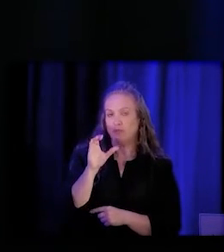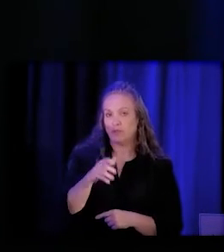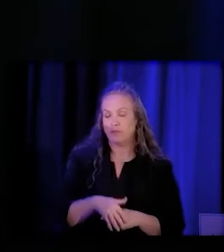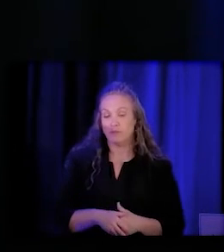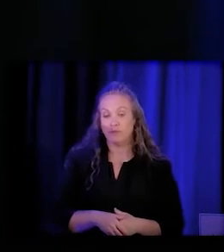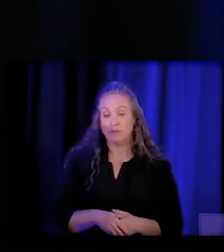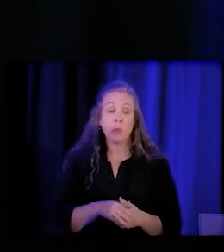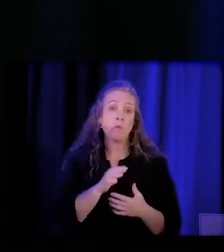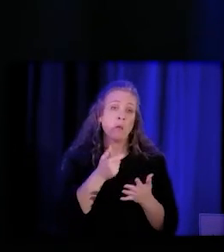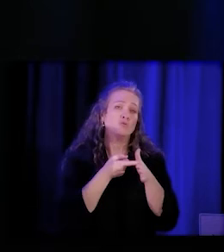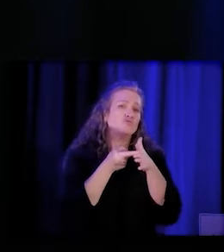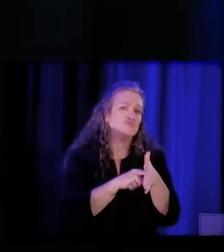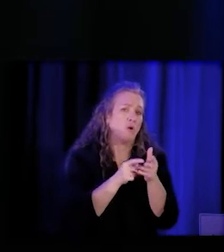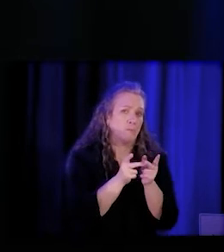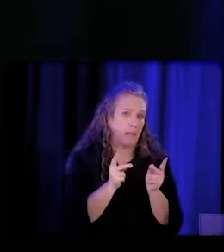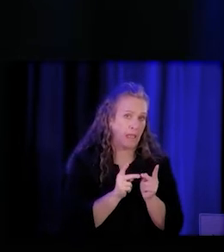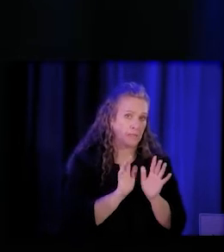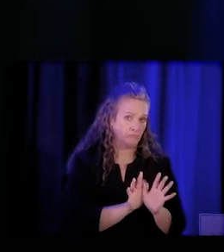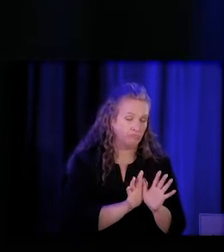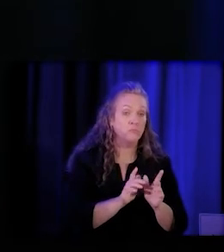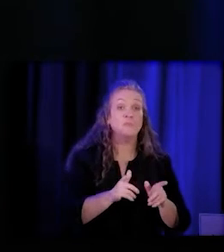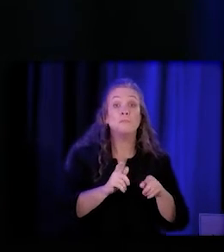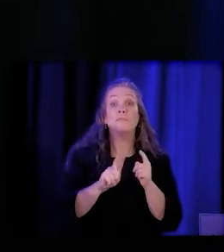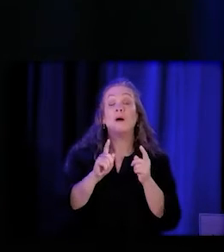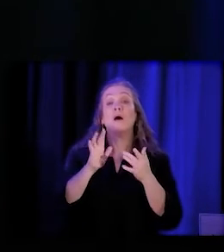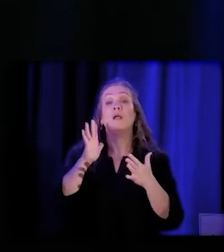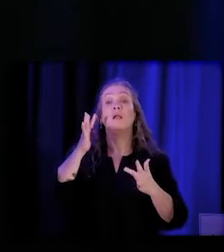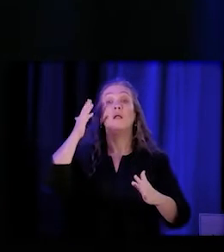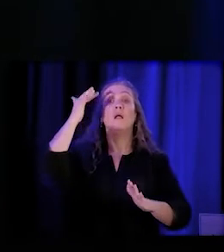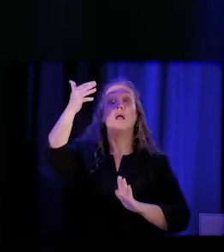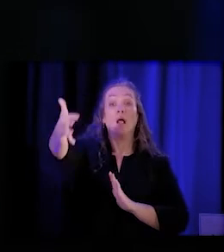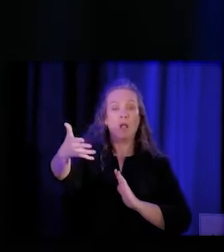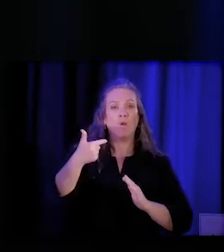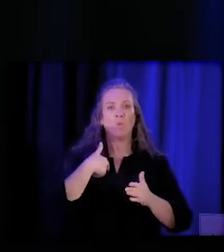But as we get a better sense of where there's a need,